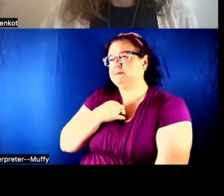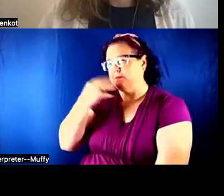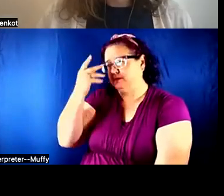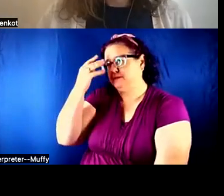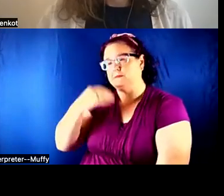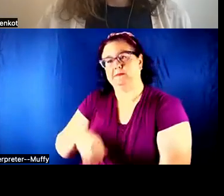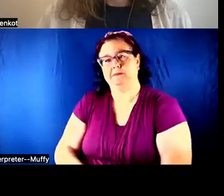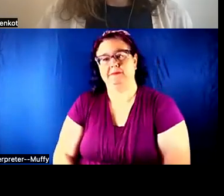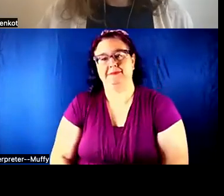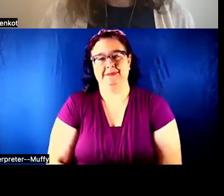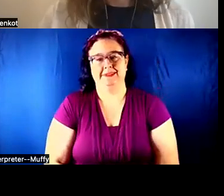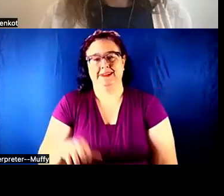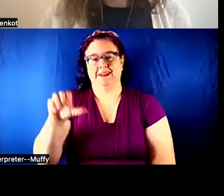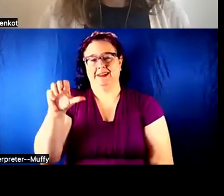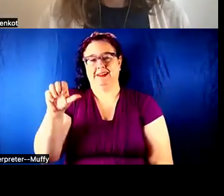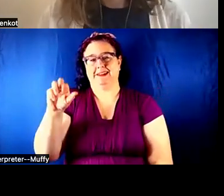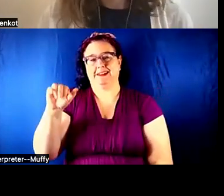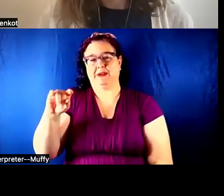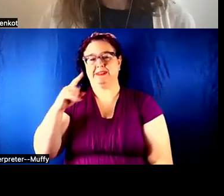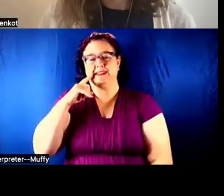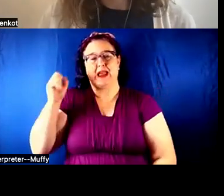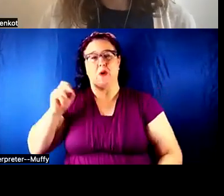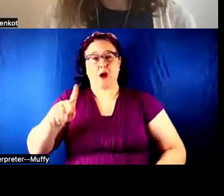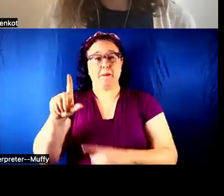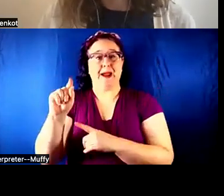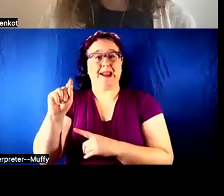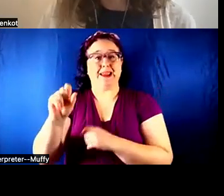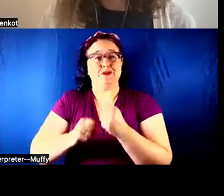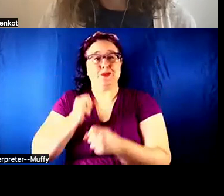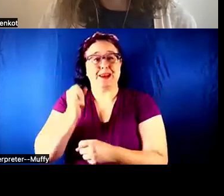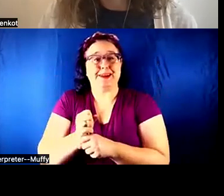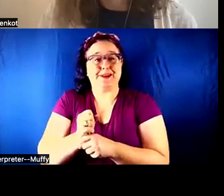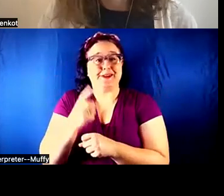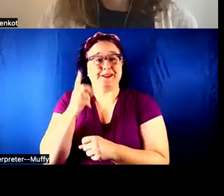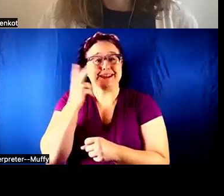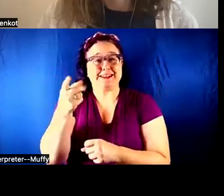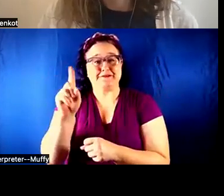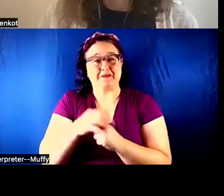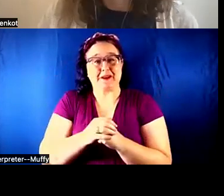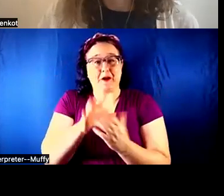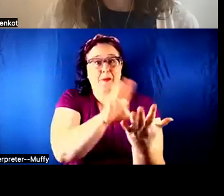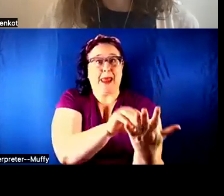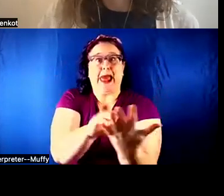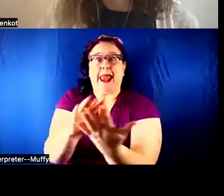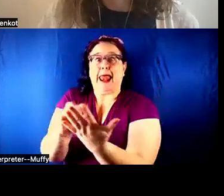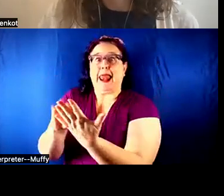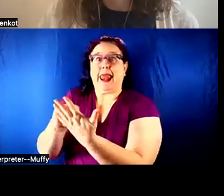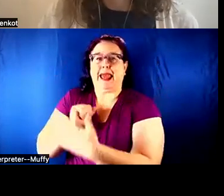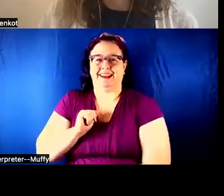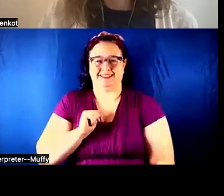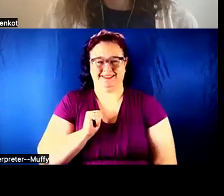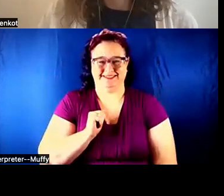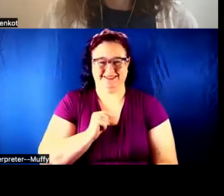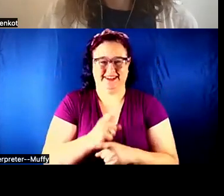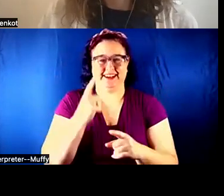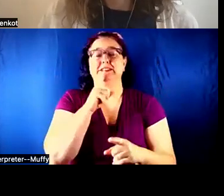I should come back in 20 years. We have worked so much for everyone, right? We are starting.